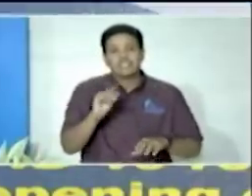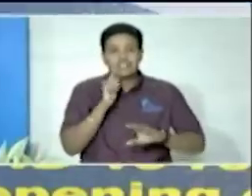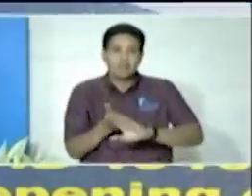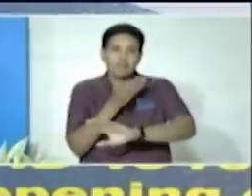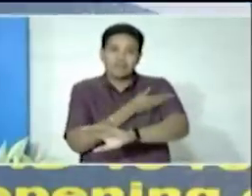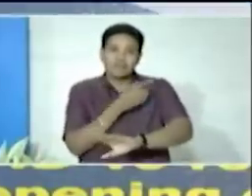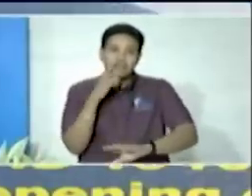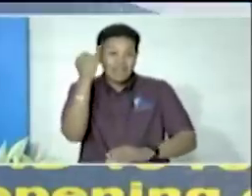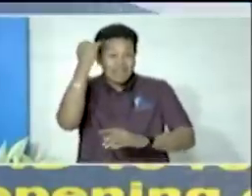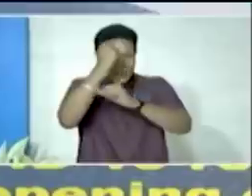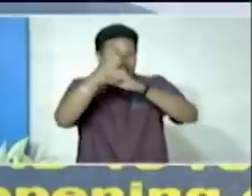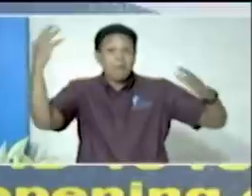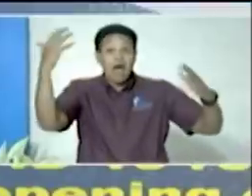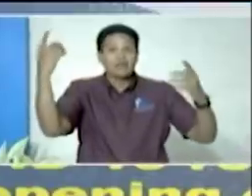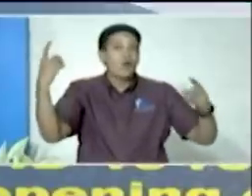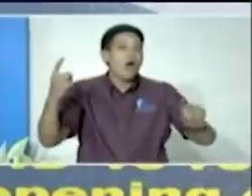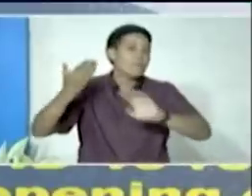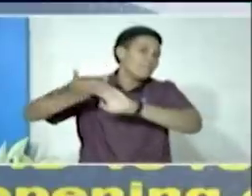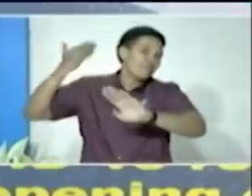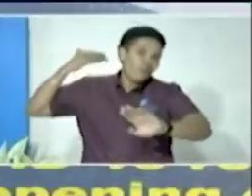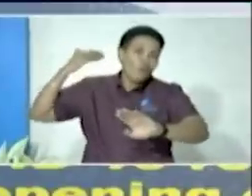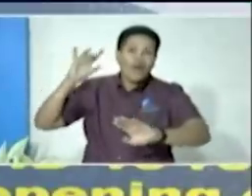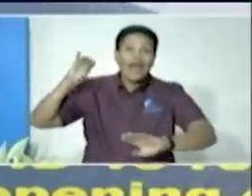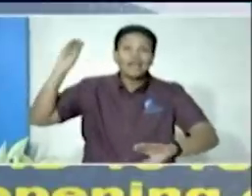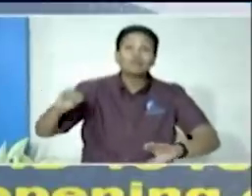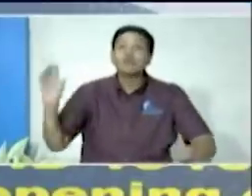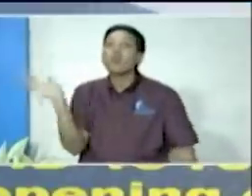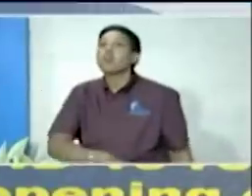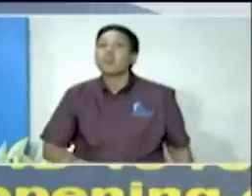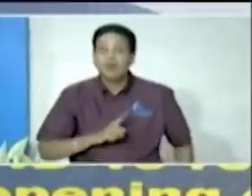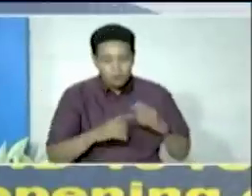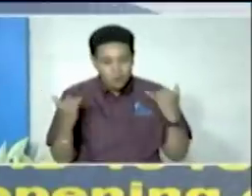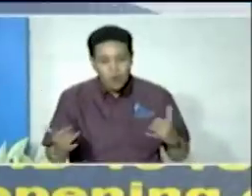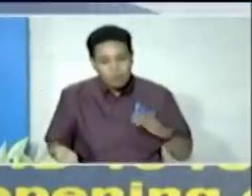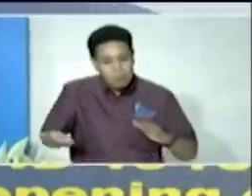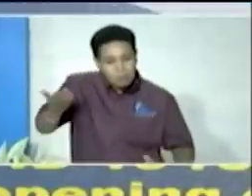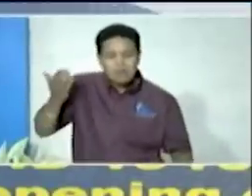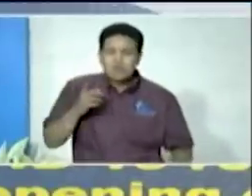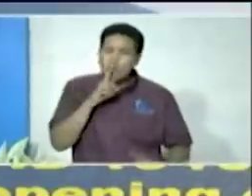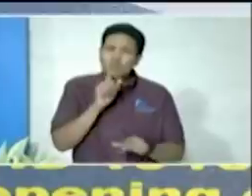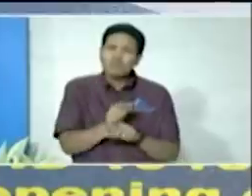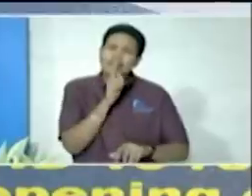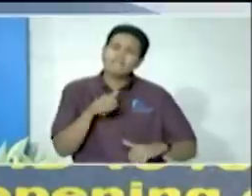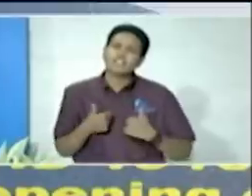imagine what it what it was like so so so certainly we have challenges at the beaches and rivers